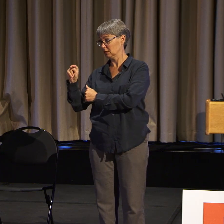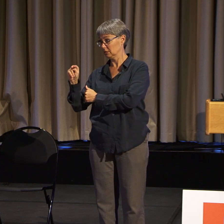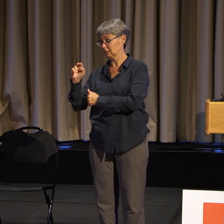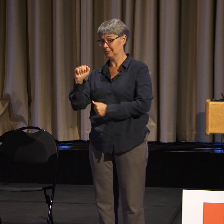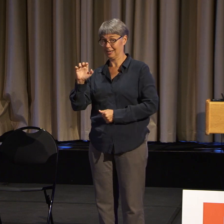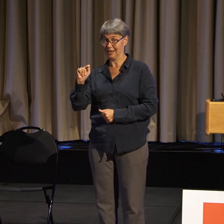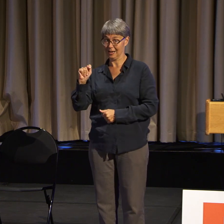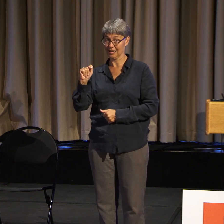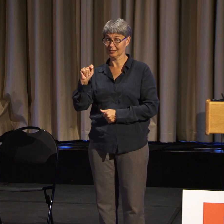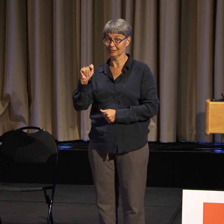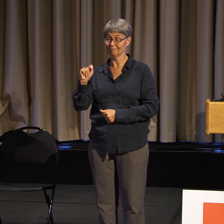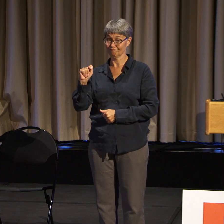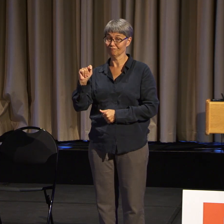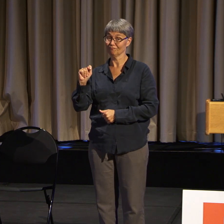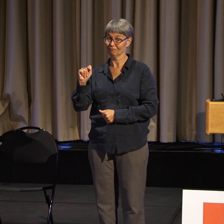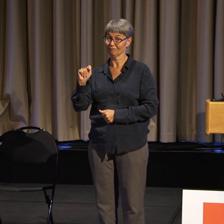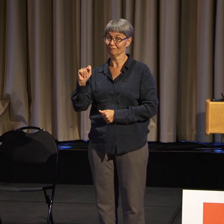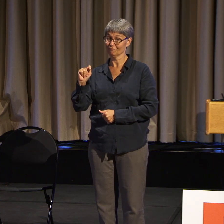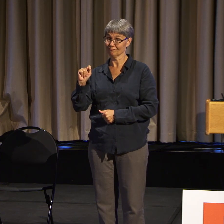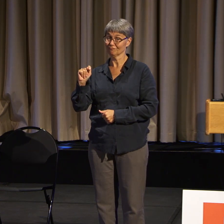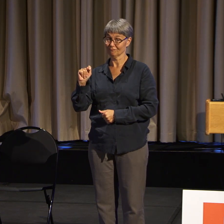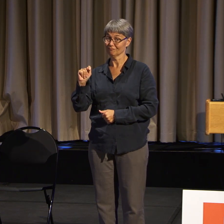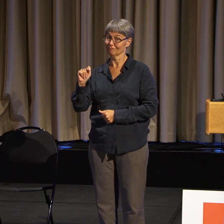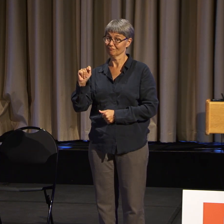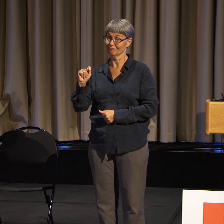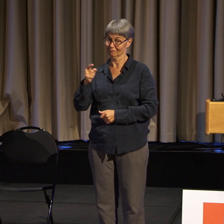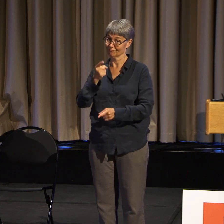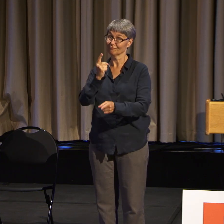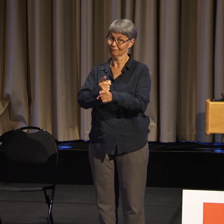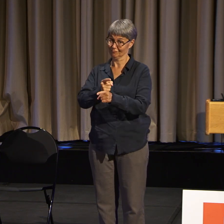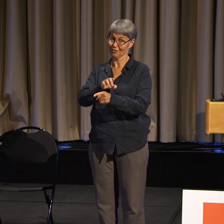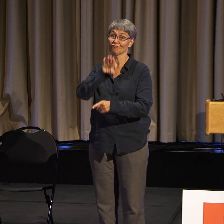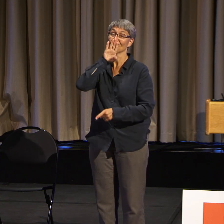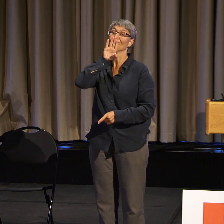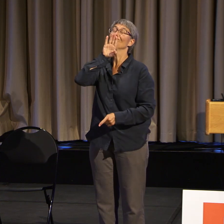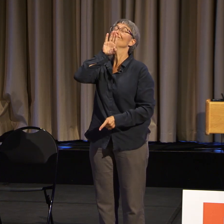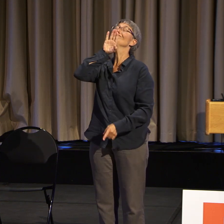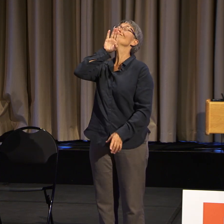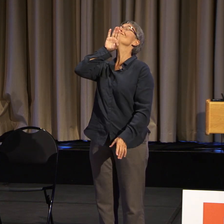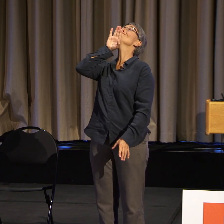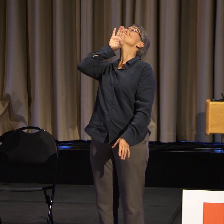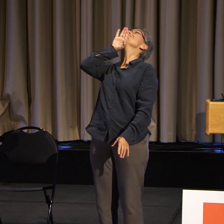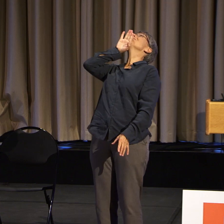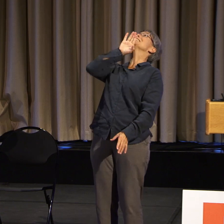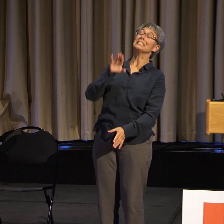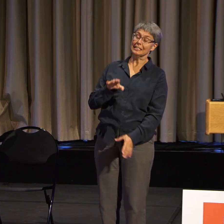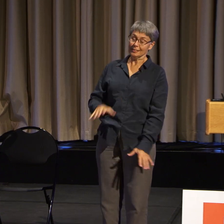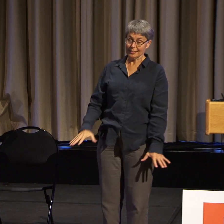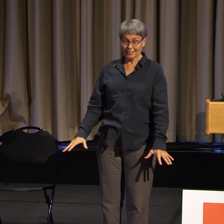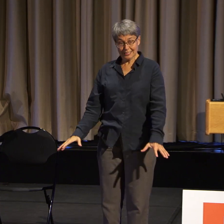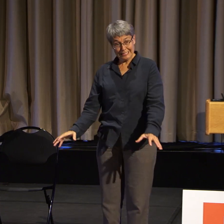It can be frustrating when it's like, oh, man, nothing's going nowhere.